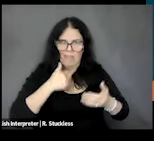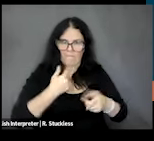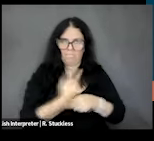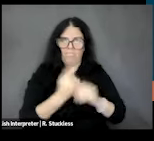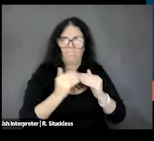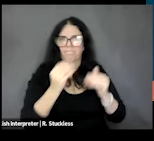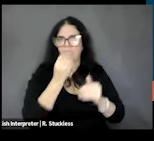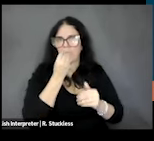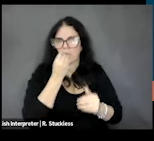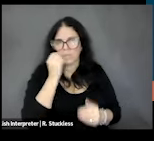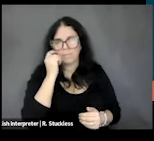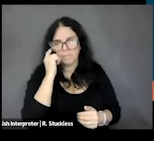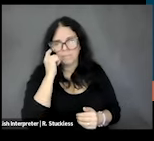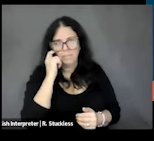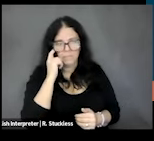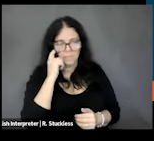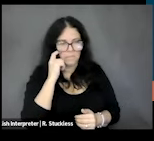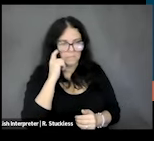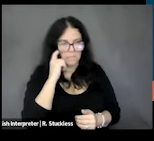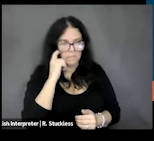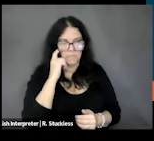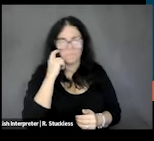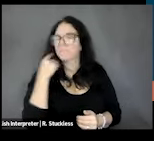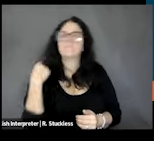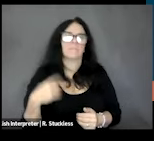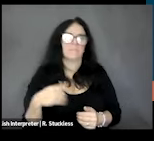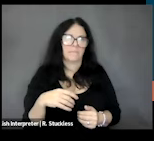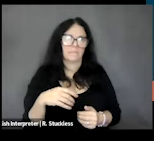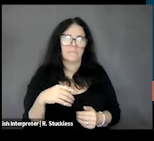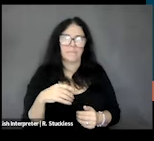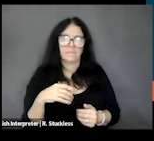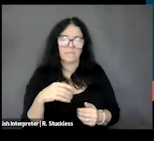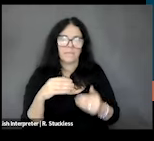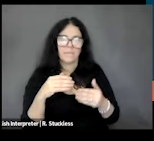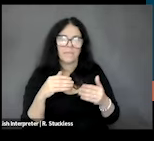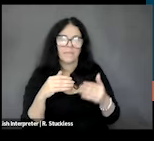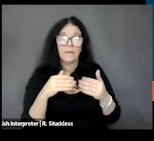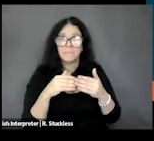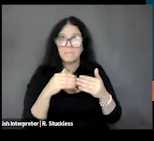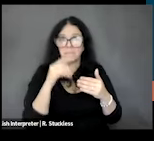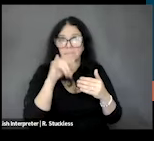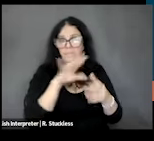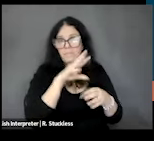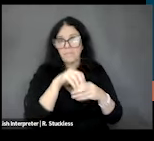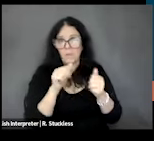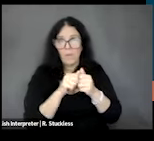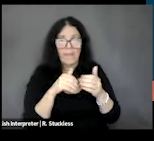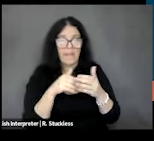Food insecurity is important because it's associated with increased risk of poor health,